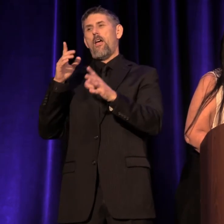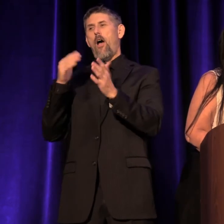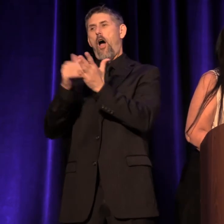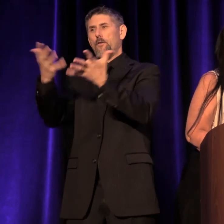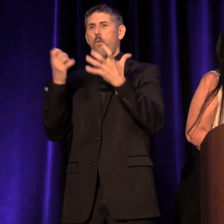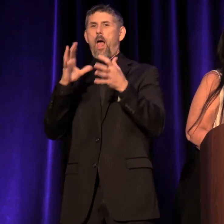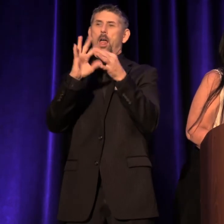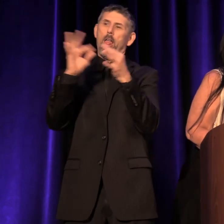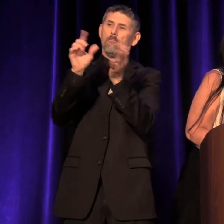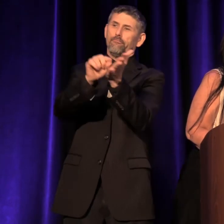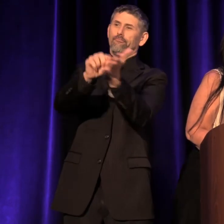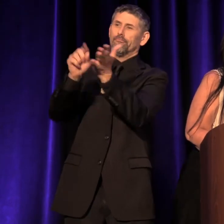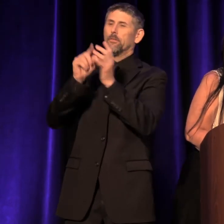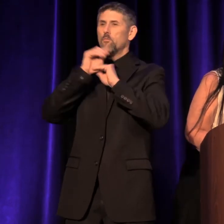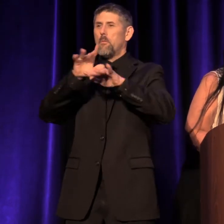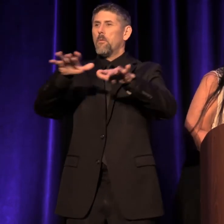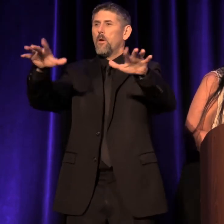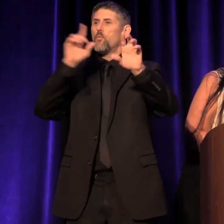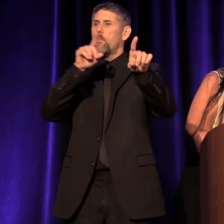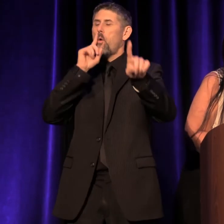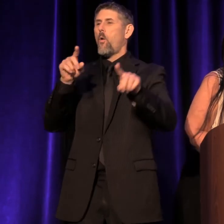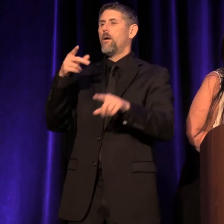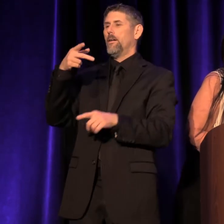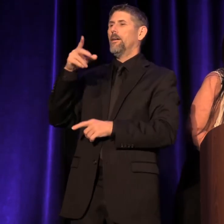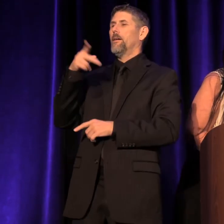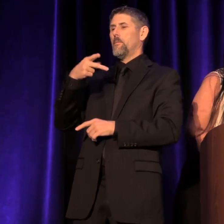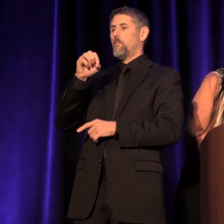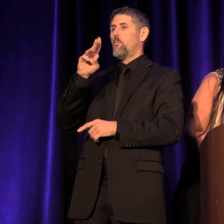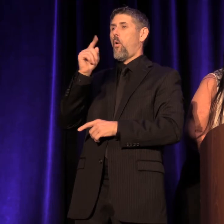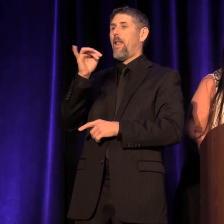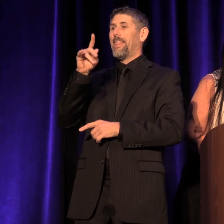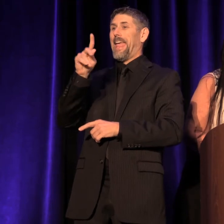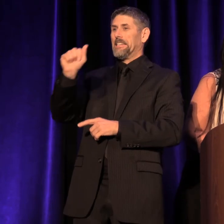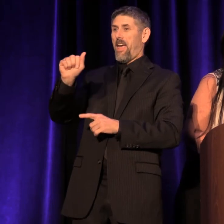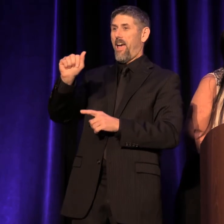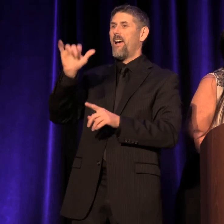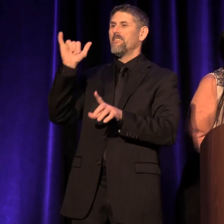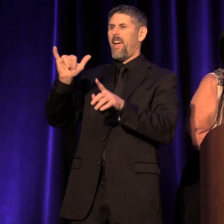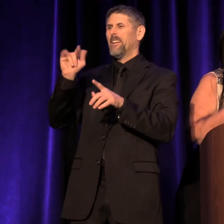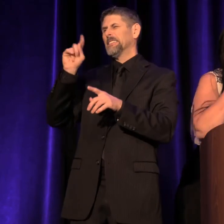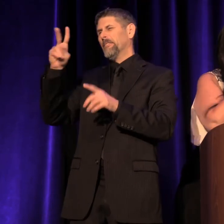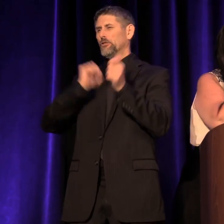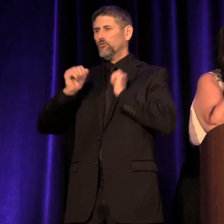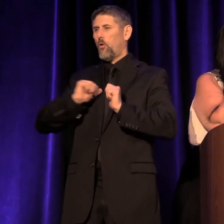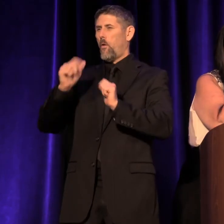and then the mockumentary "Portlandia" made famous; chickens in every backyard,